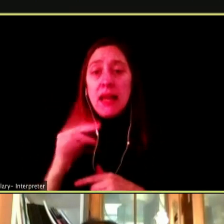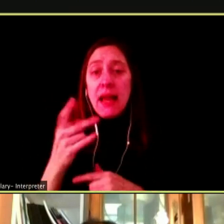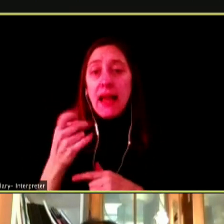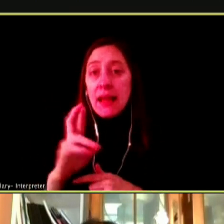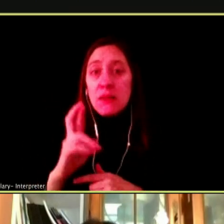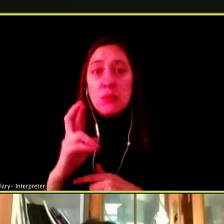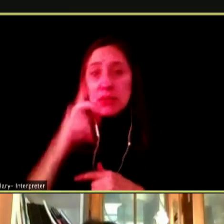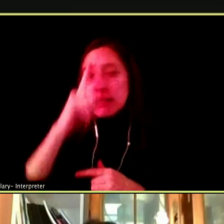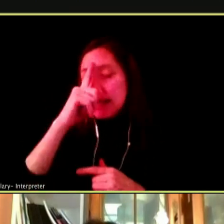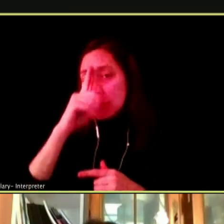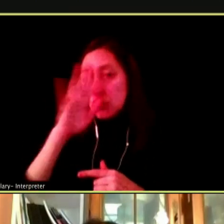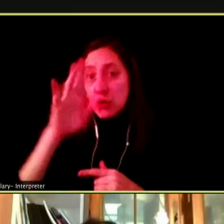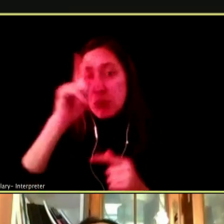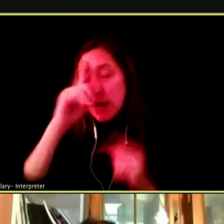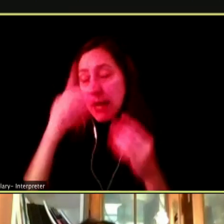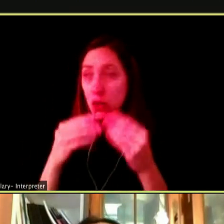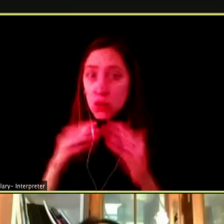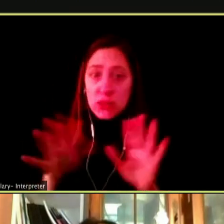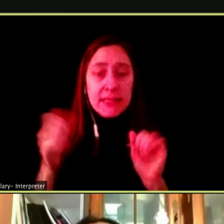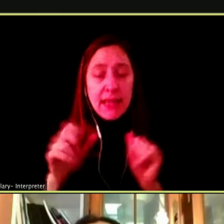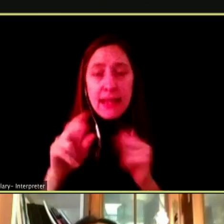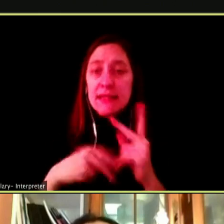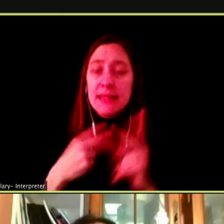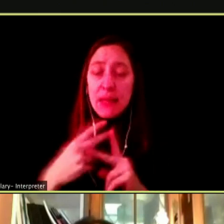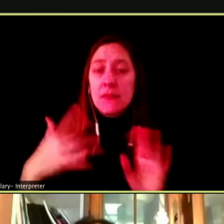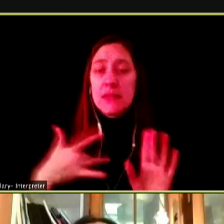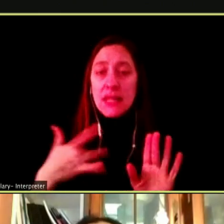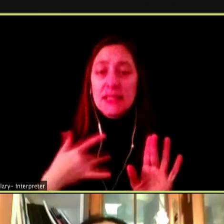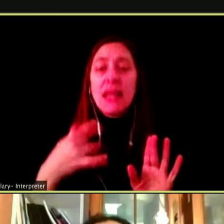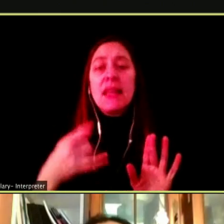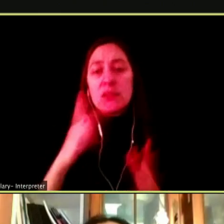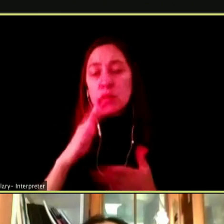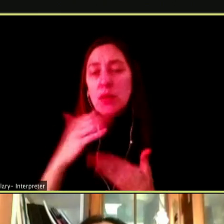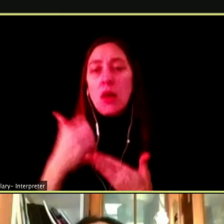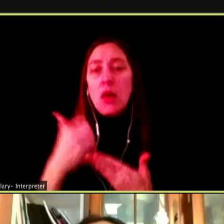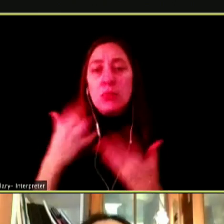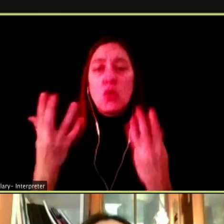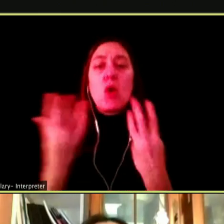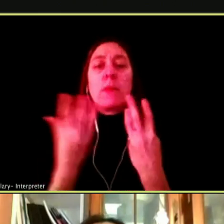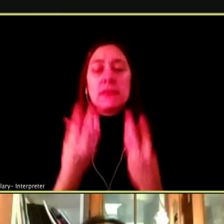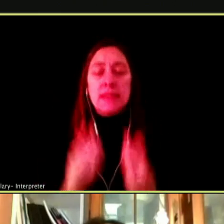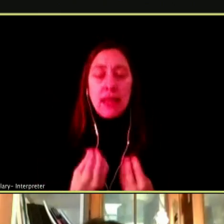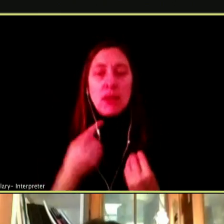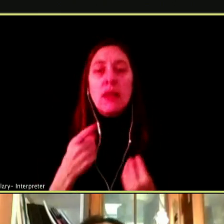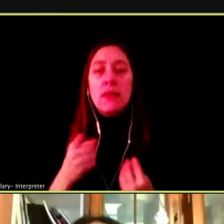BRAIN. IT WILL HELP YOU CALM DOWN FROM THIS WILL HELP YOU TAKE THE MATH TEST IN PEACE.